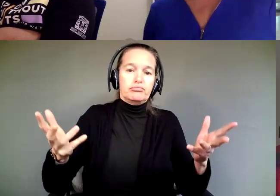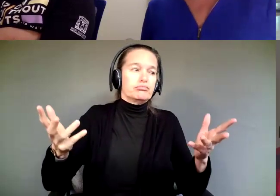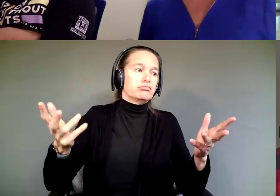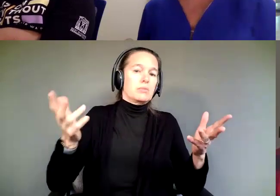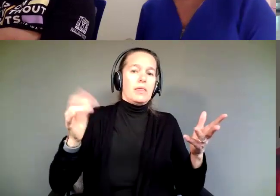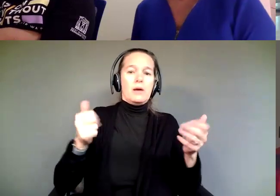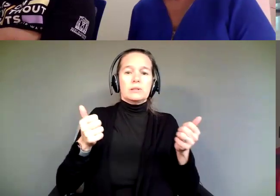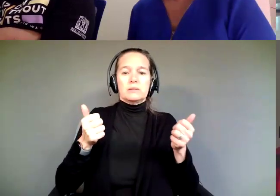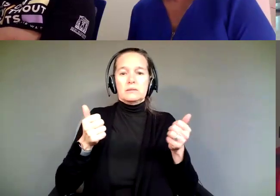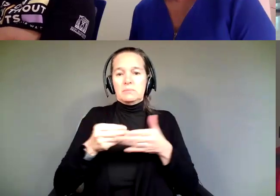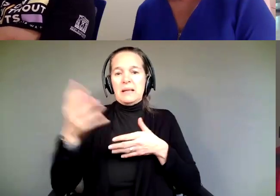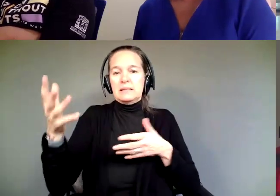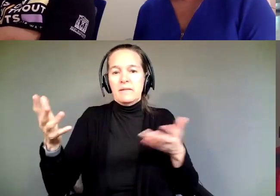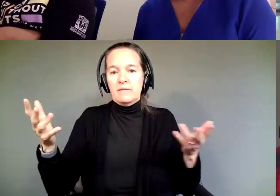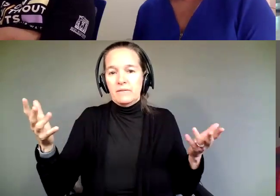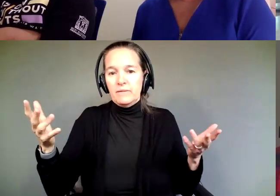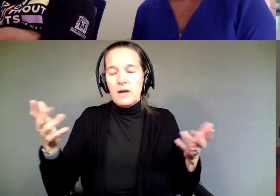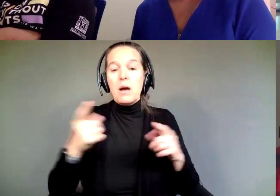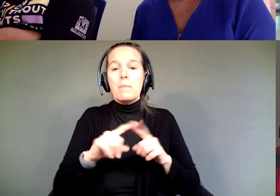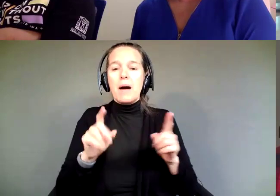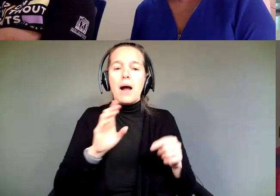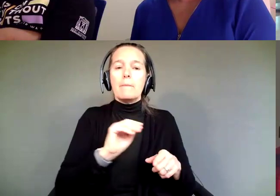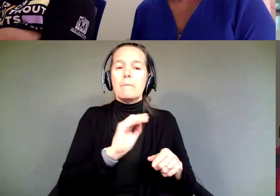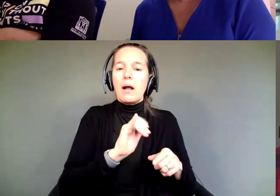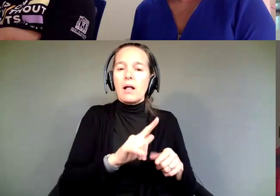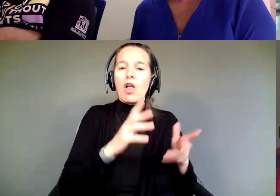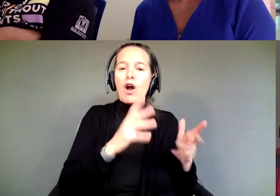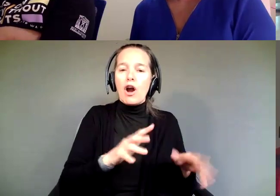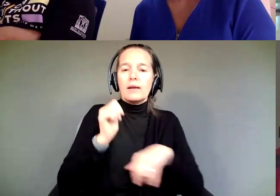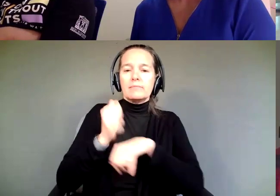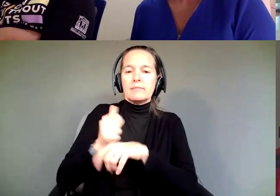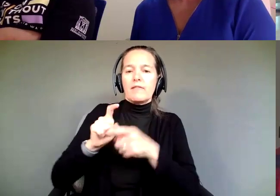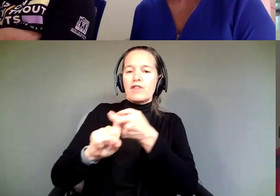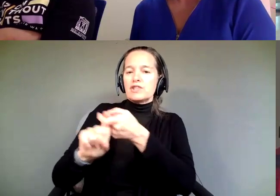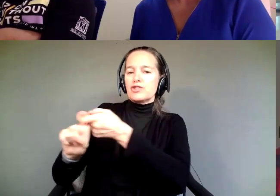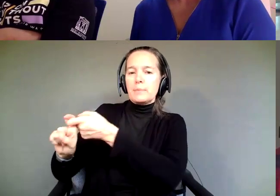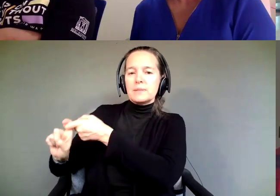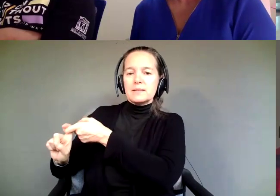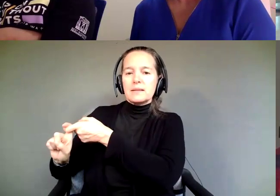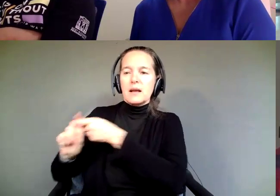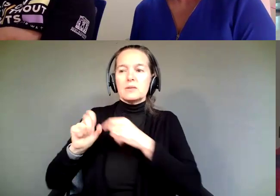So, but Michael had made friendships, so they were more than customers.